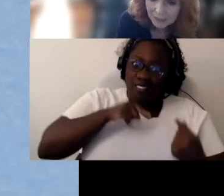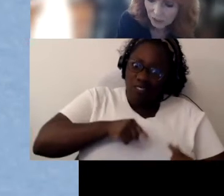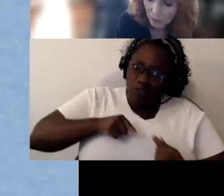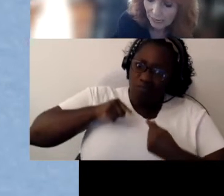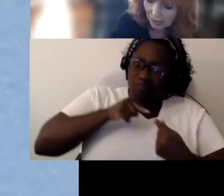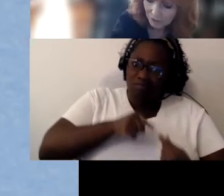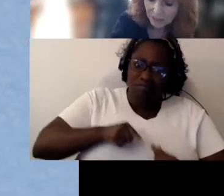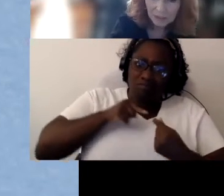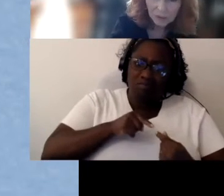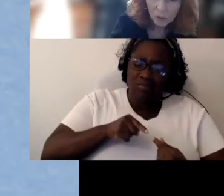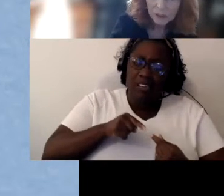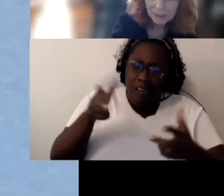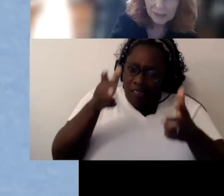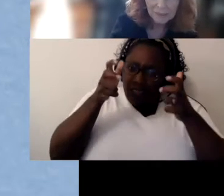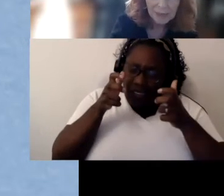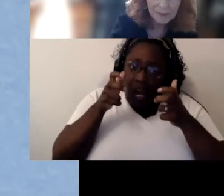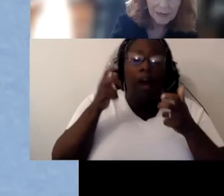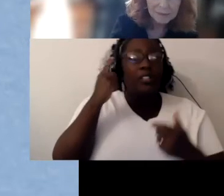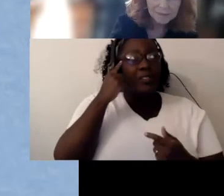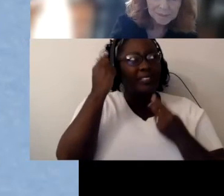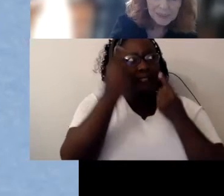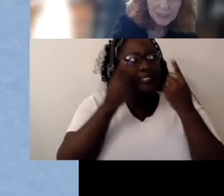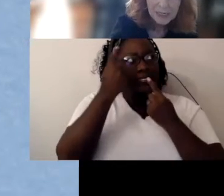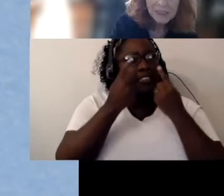so we have to think accordingly about that